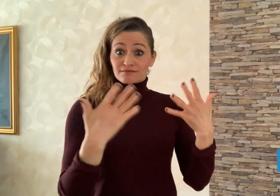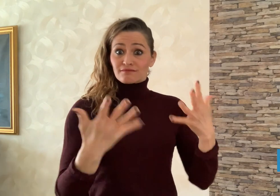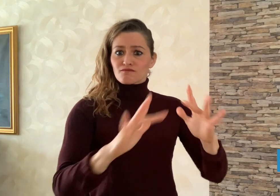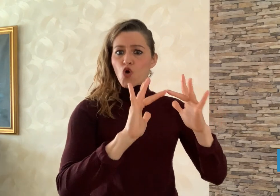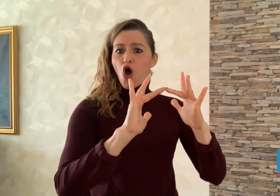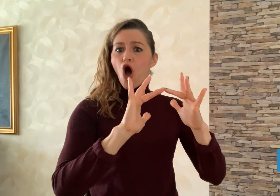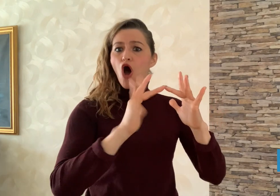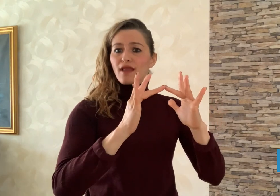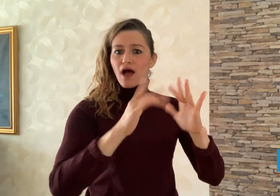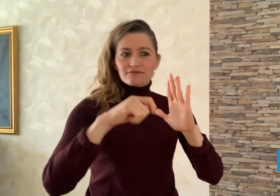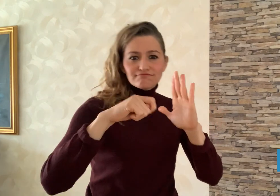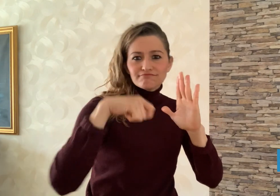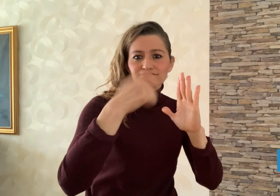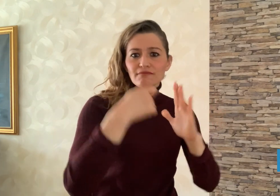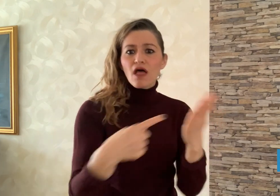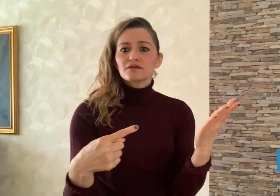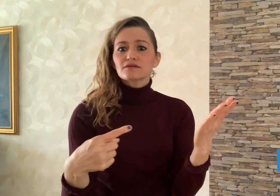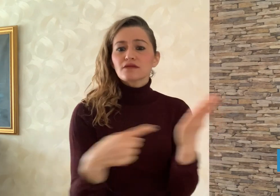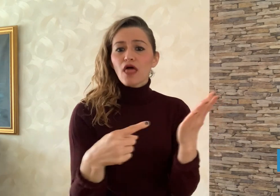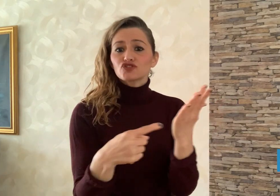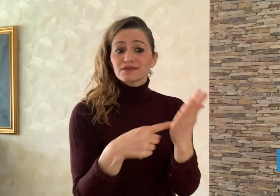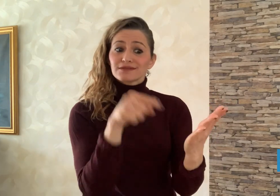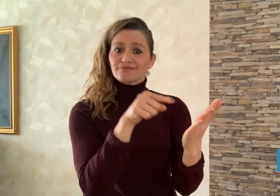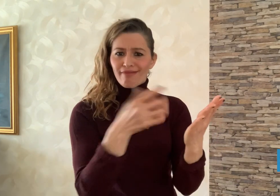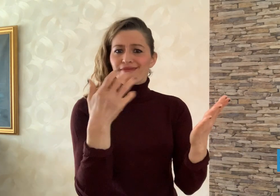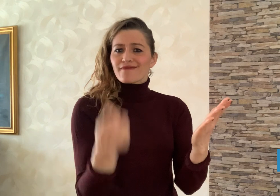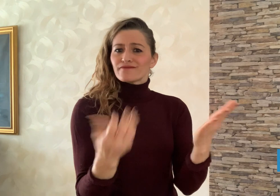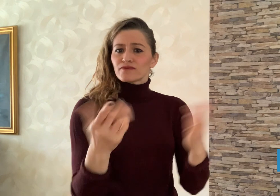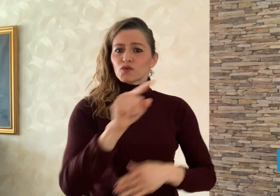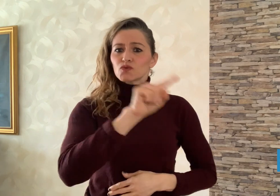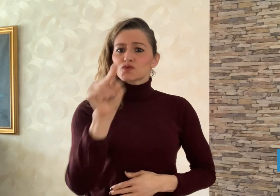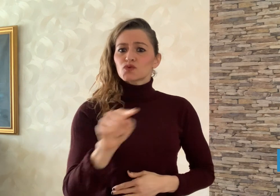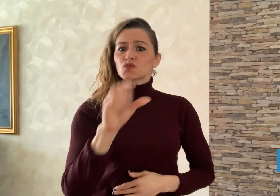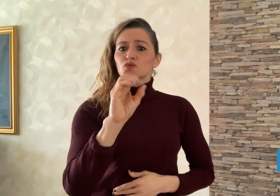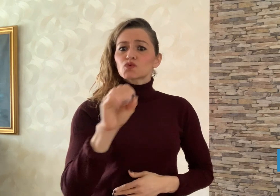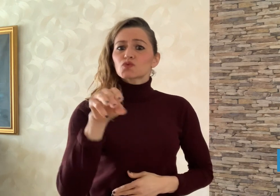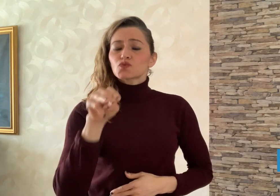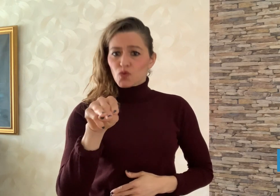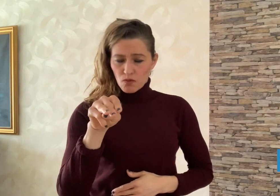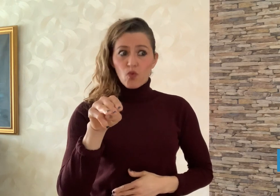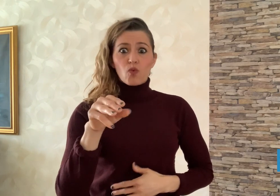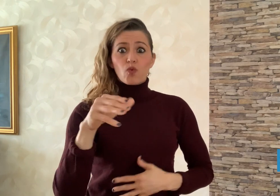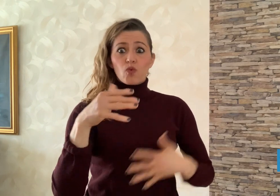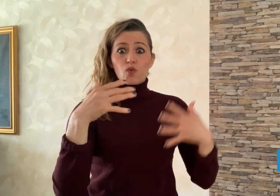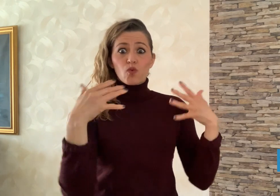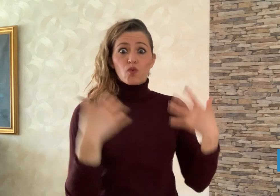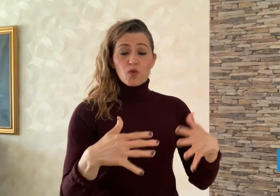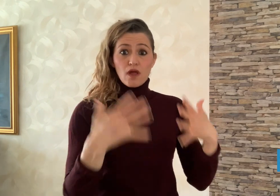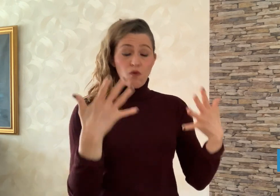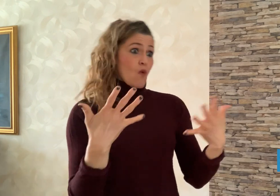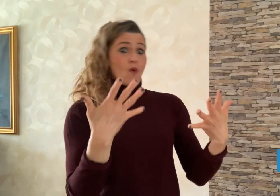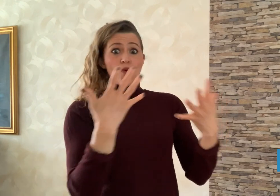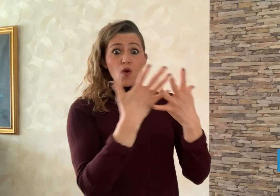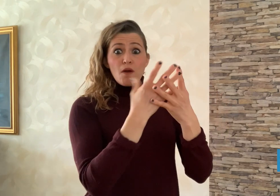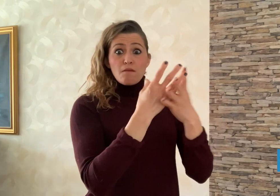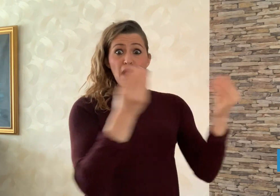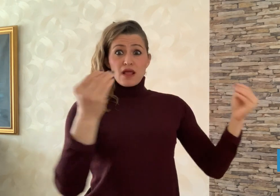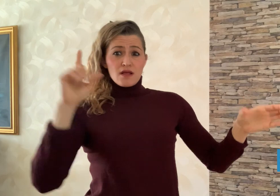including Zoom are in huge demand now as employees